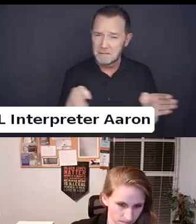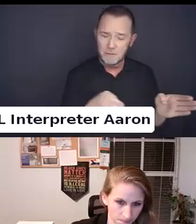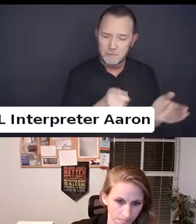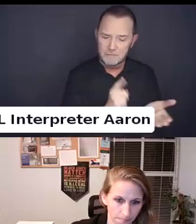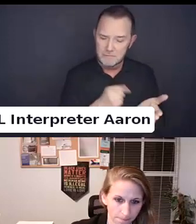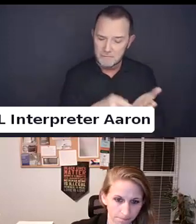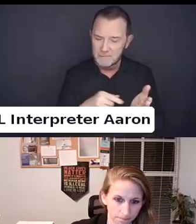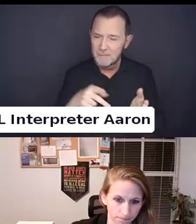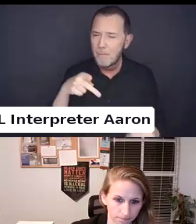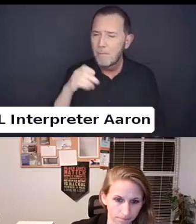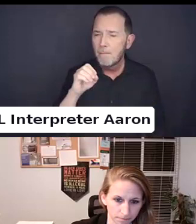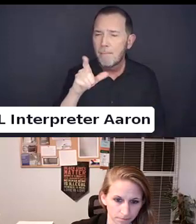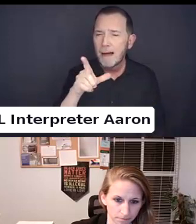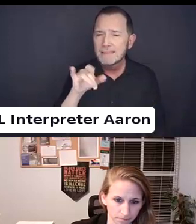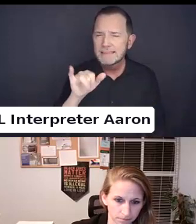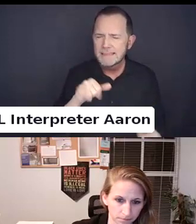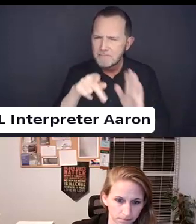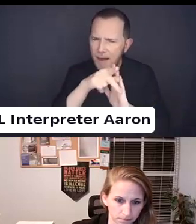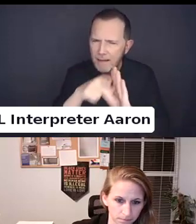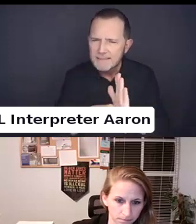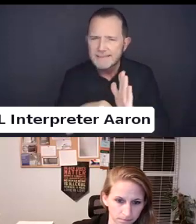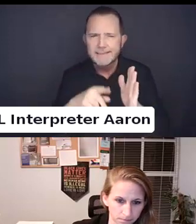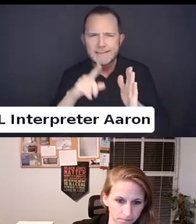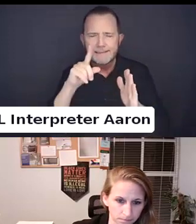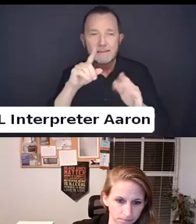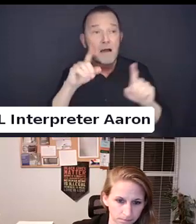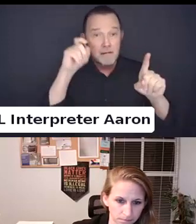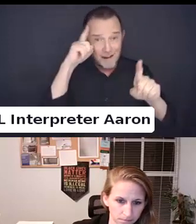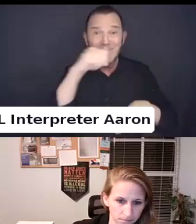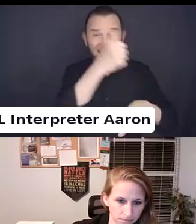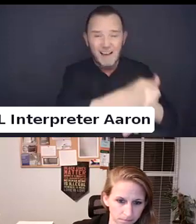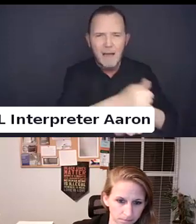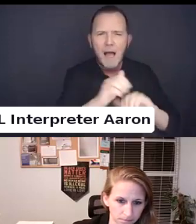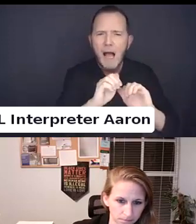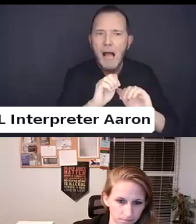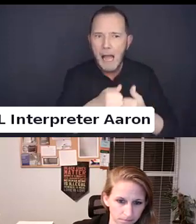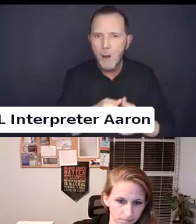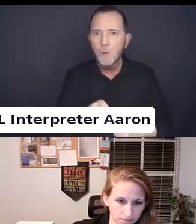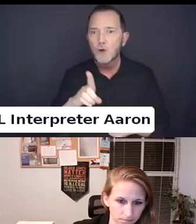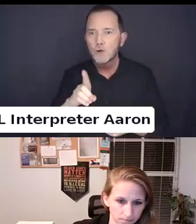I know some of us on the call or more policy and know there's people potentially that are